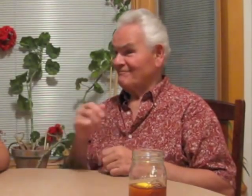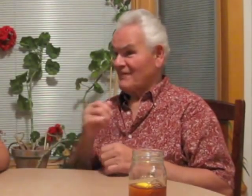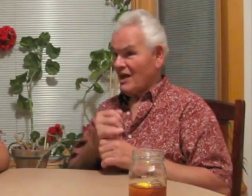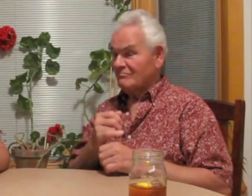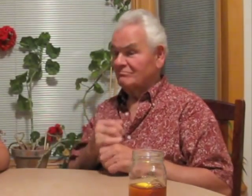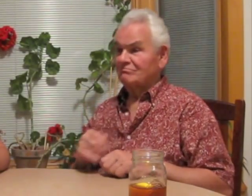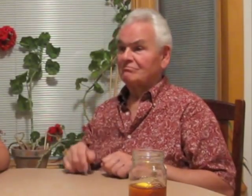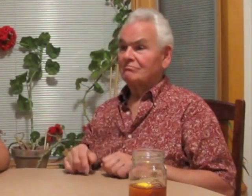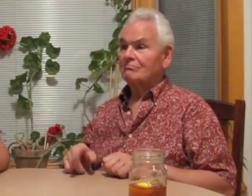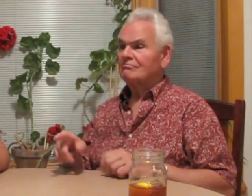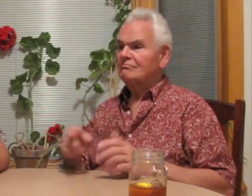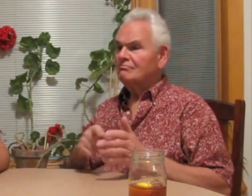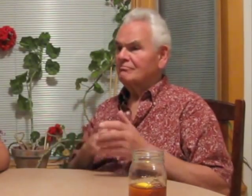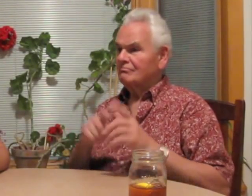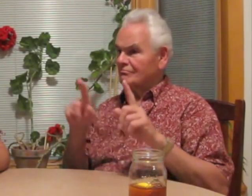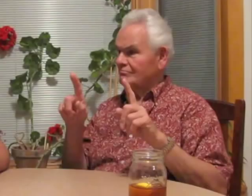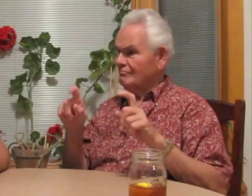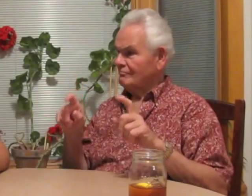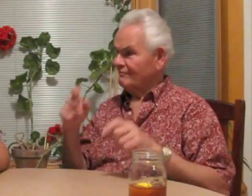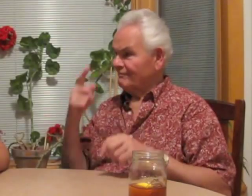When I transferred to Fanwood, I had to take a competency test and completed it.